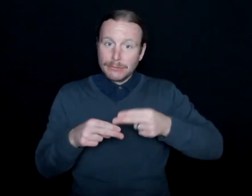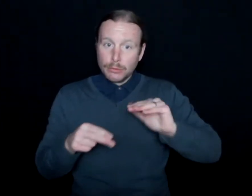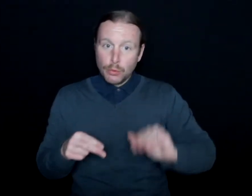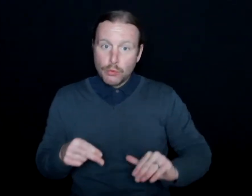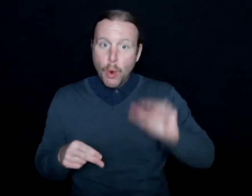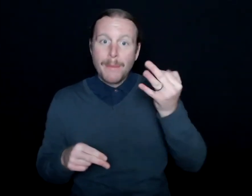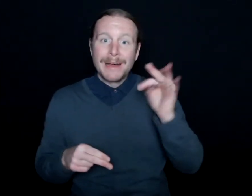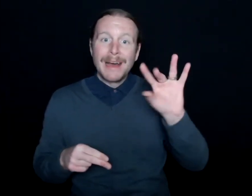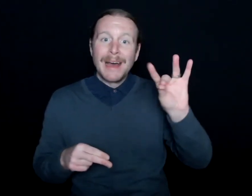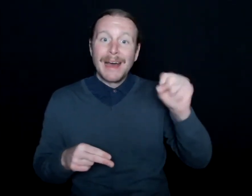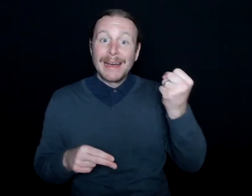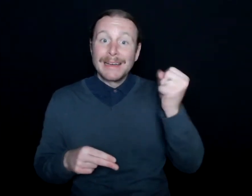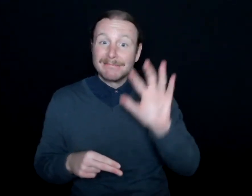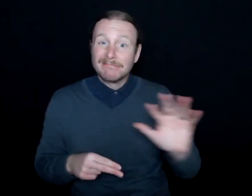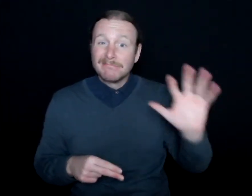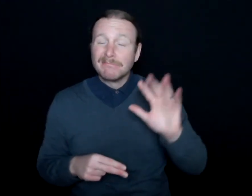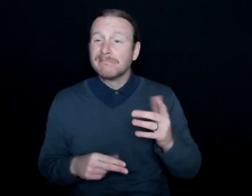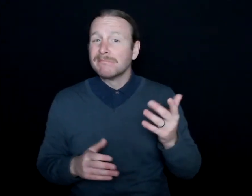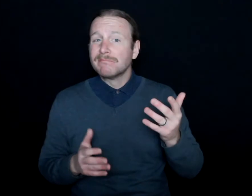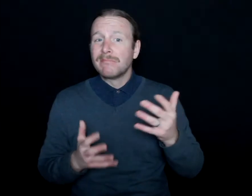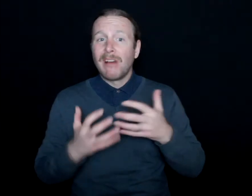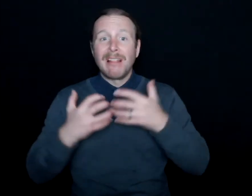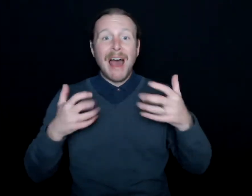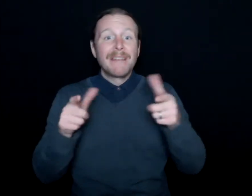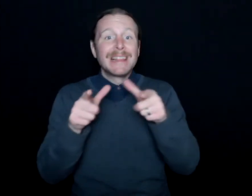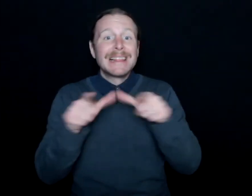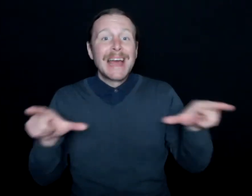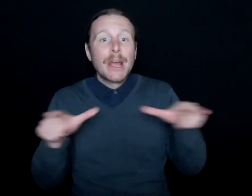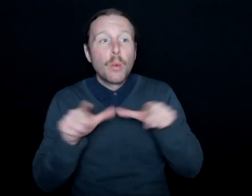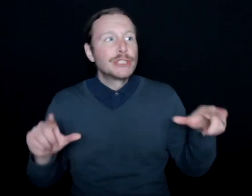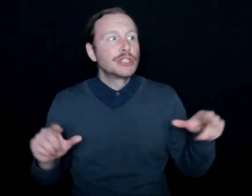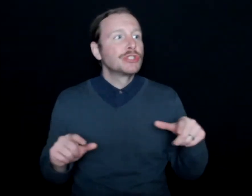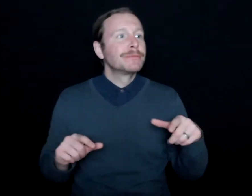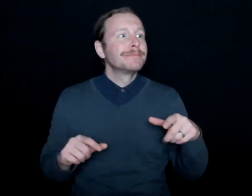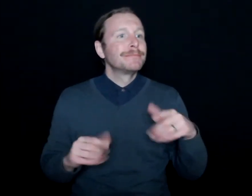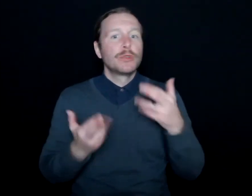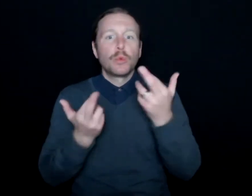that a lot of the language and tools, if you will,